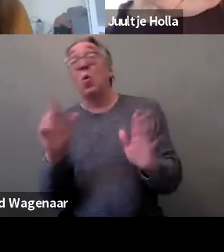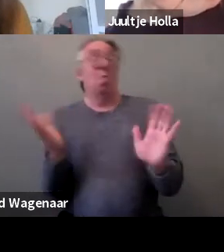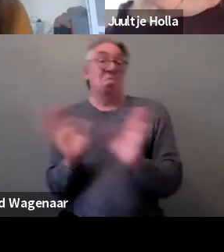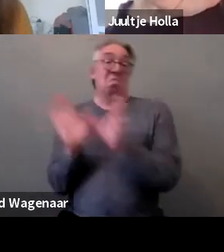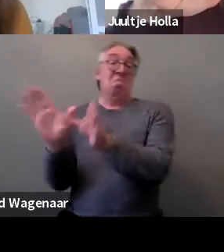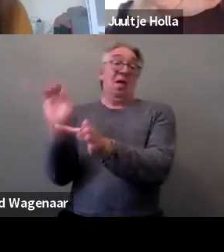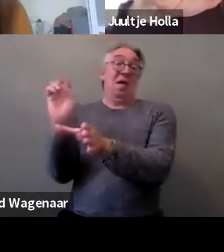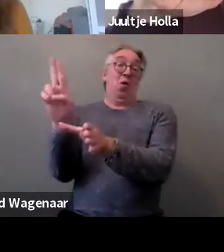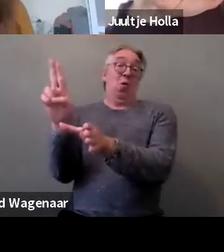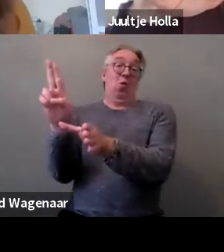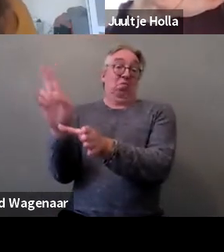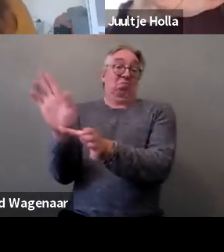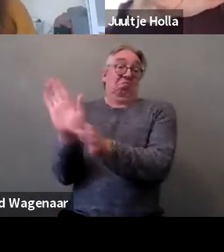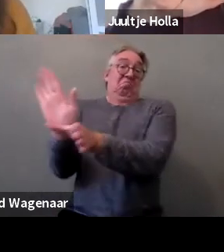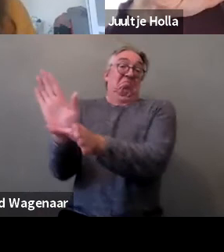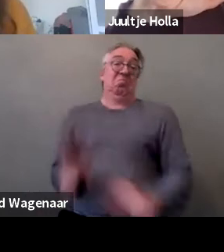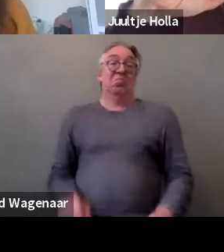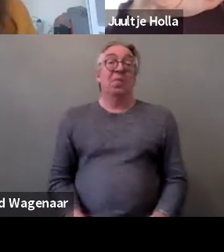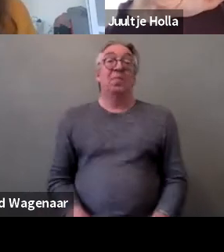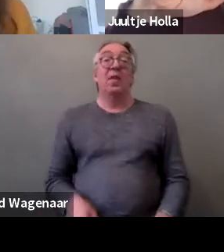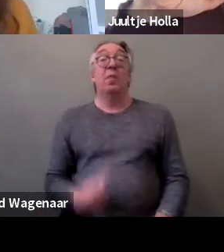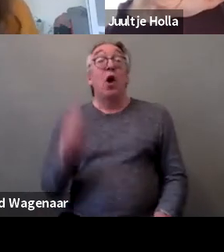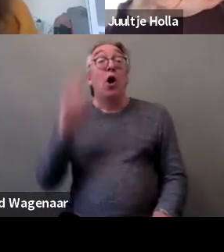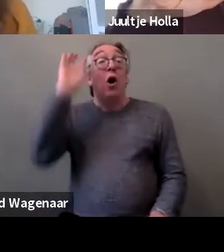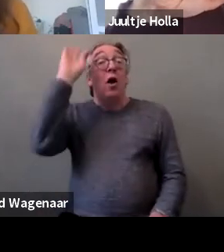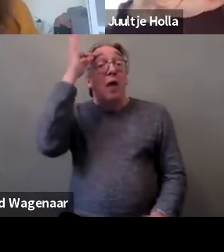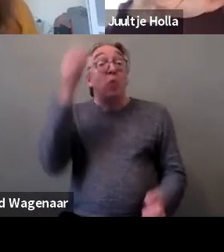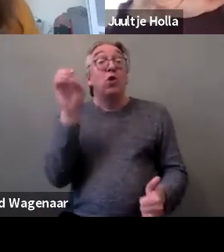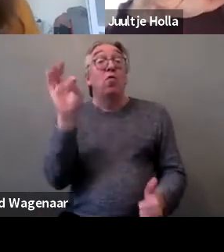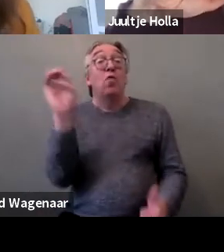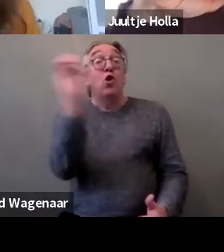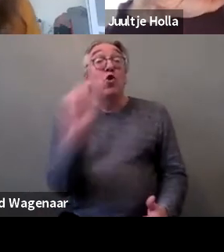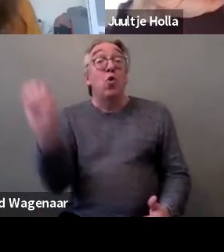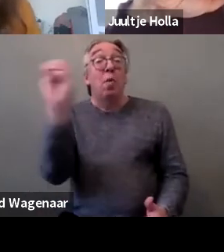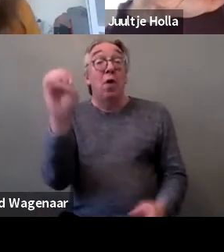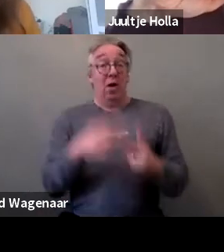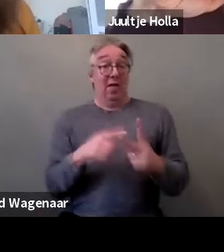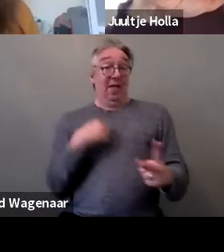But the Council of Europe and GREVIO, I'm speaking on behalf of GREVIO,